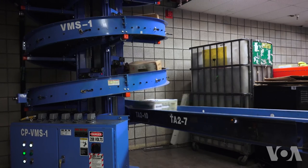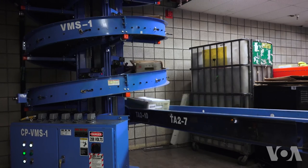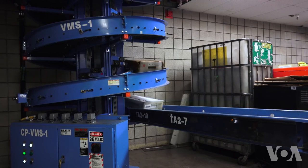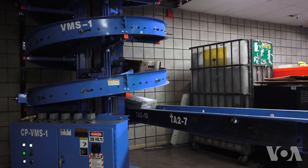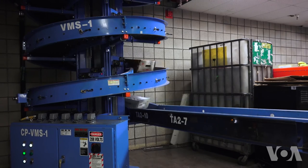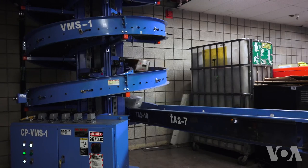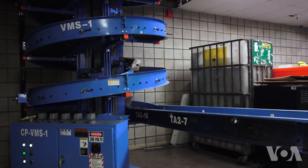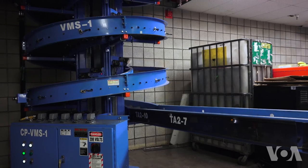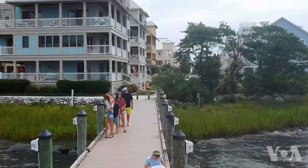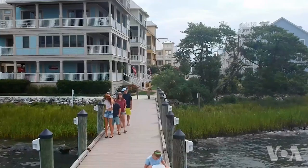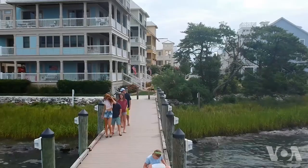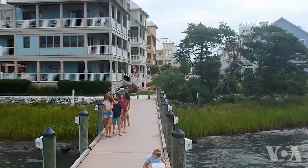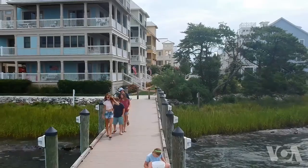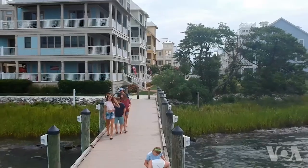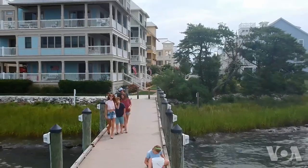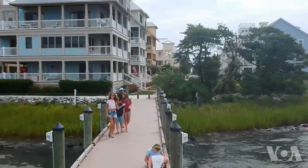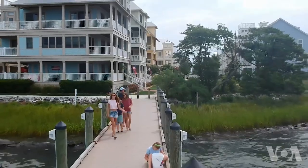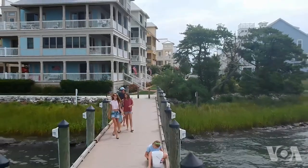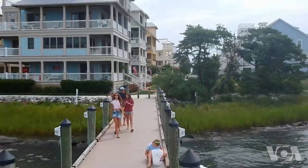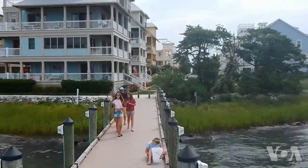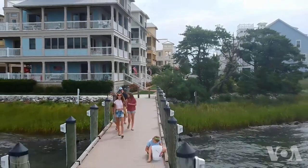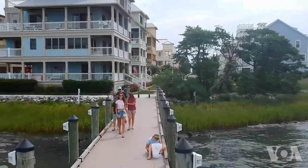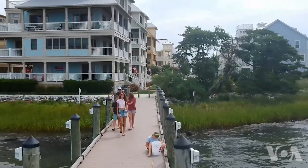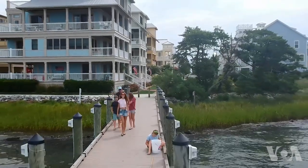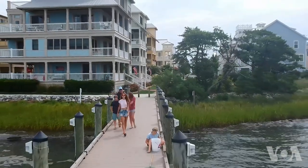My flexible work schedule allows me to spend more time with my kids.